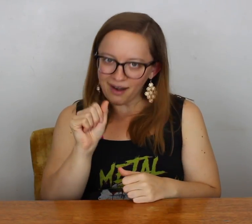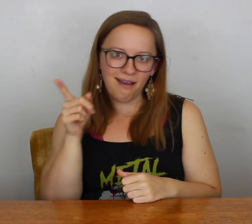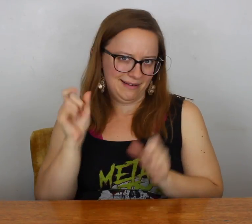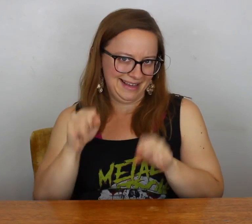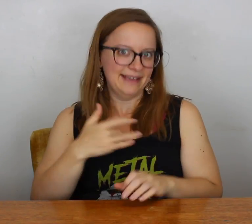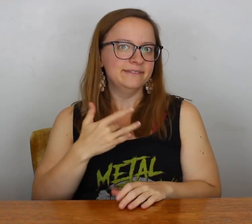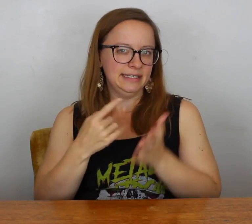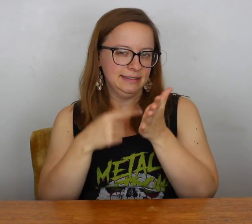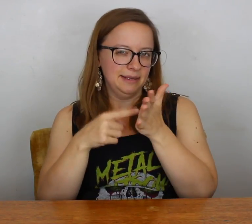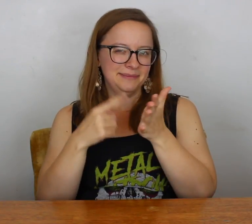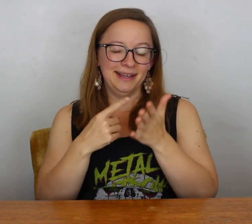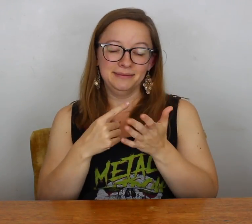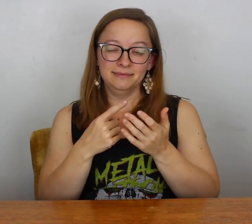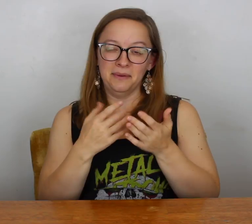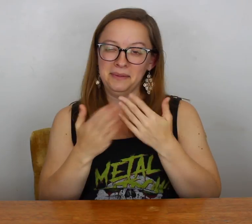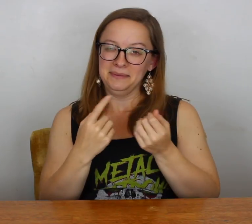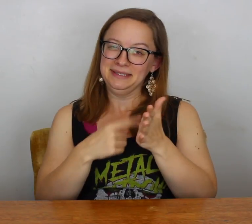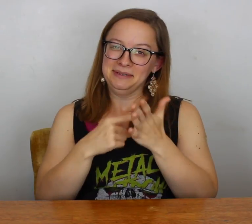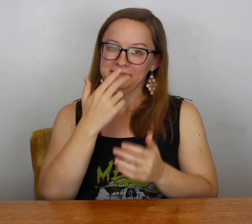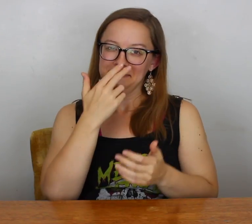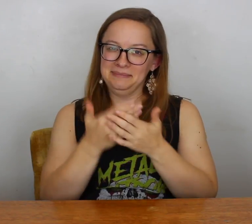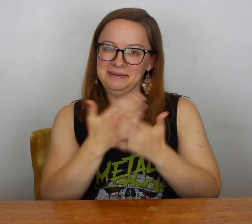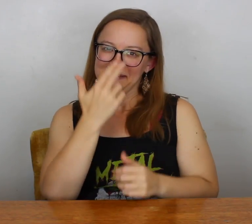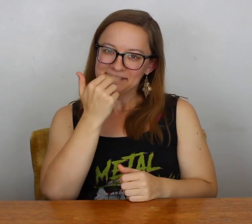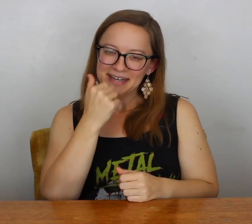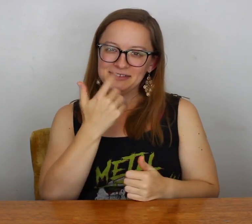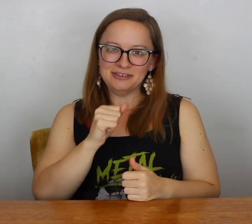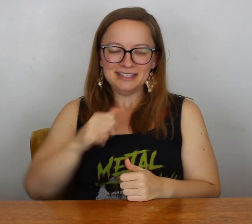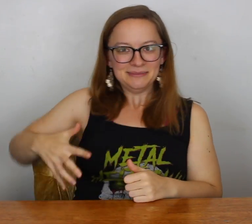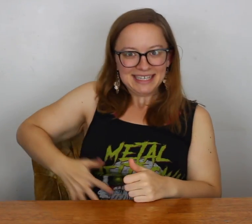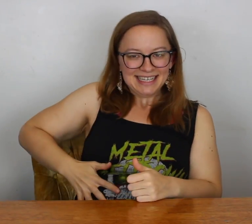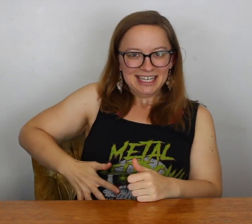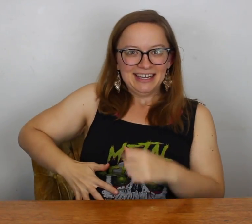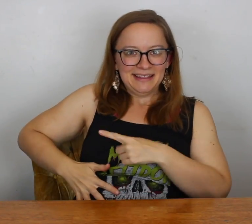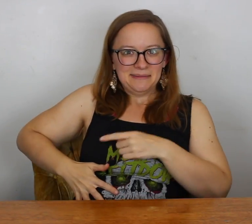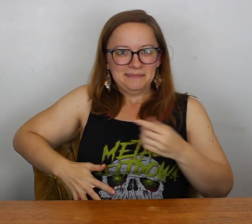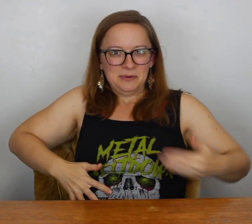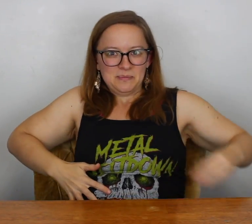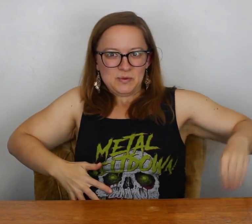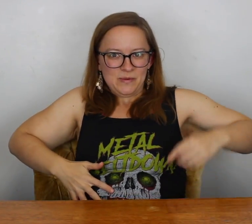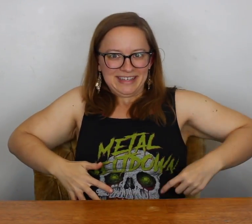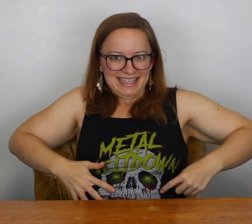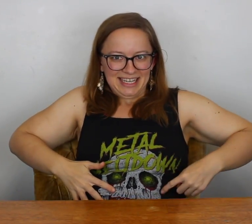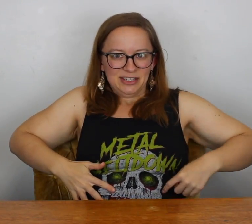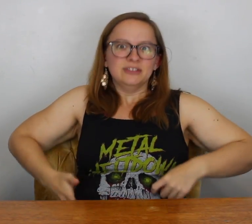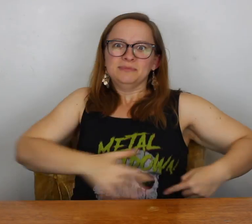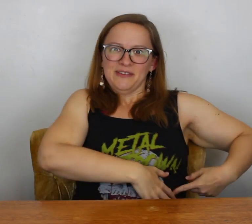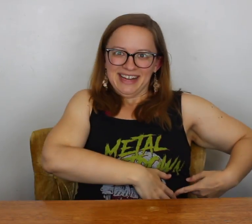Even now Jenna can feel it sometimes, although a lot of the times Jenna will put her hand on one side and the baby will move on this side.